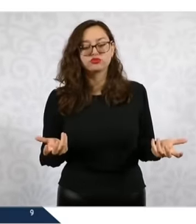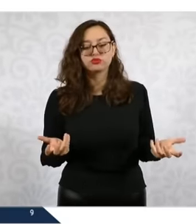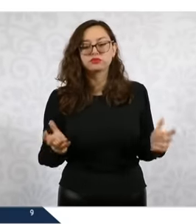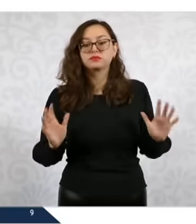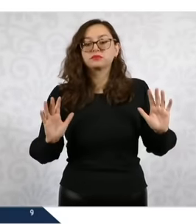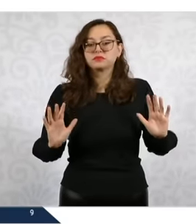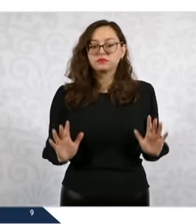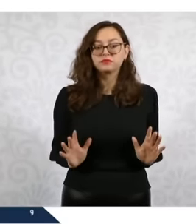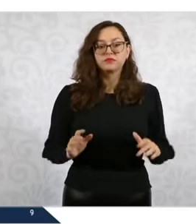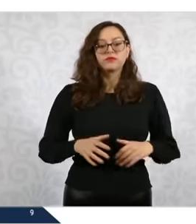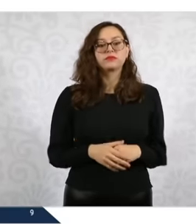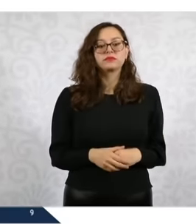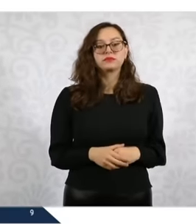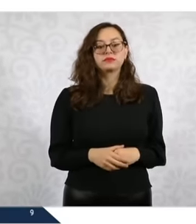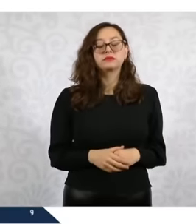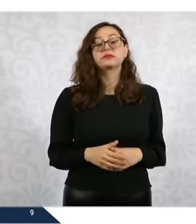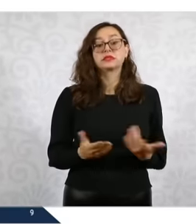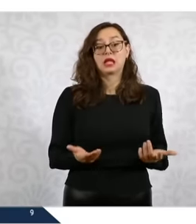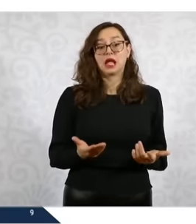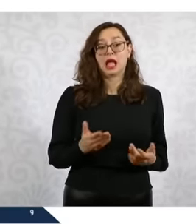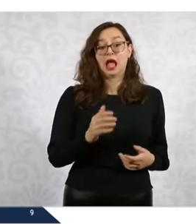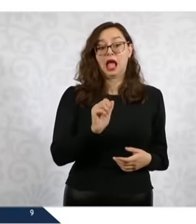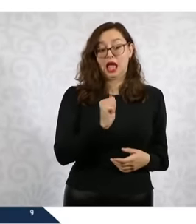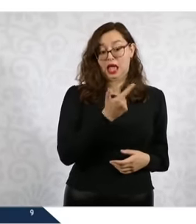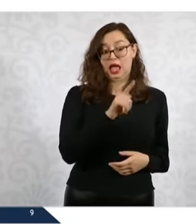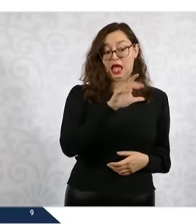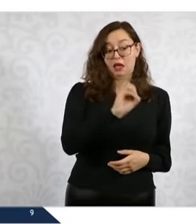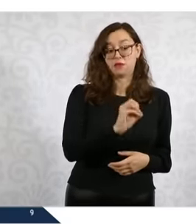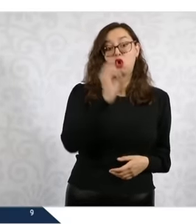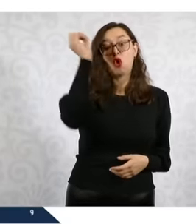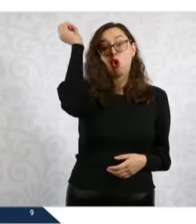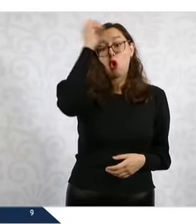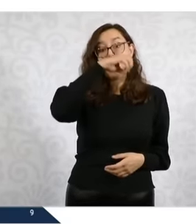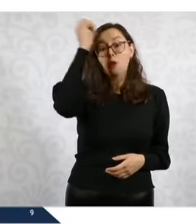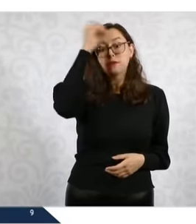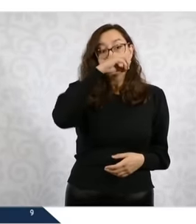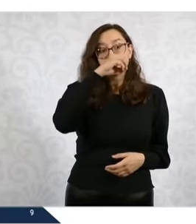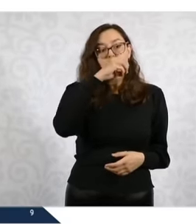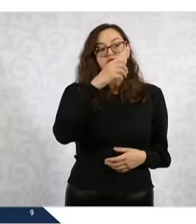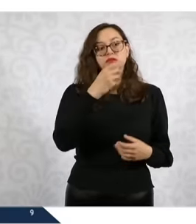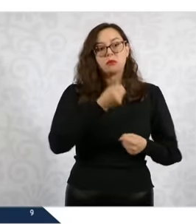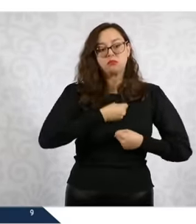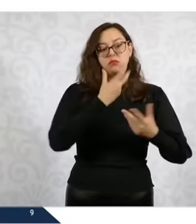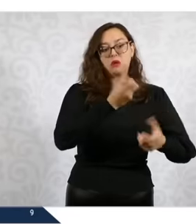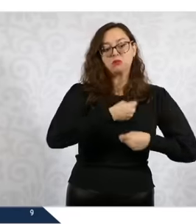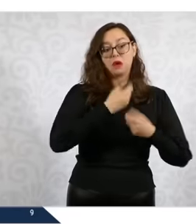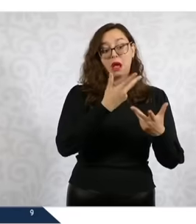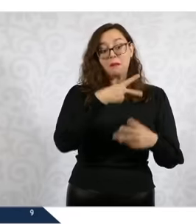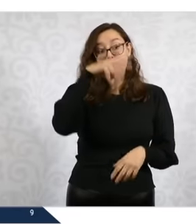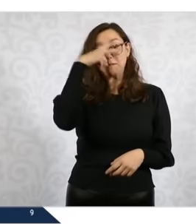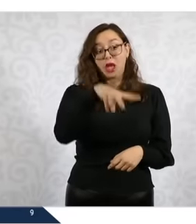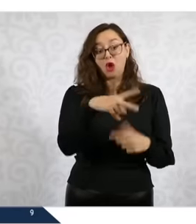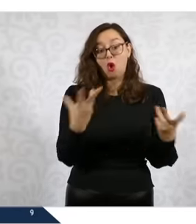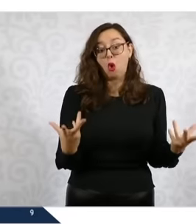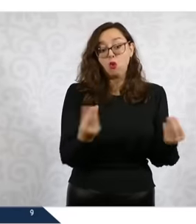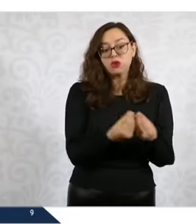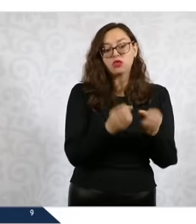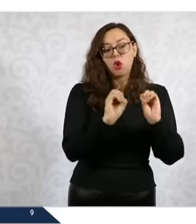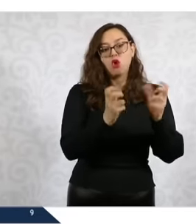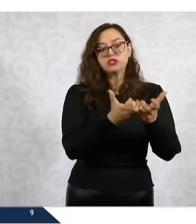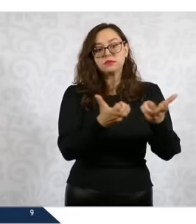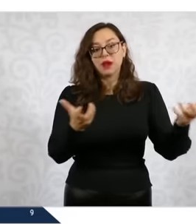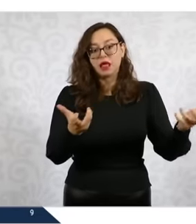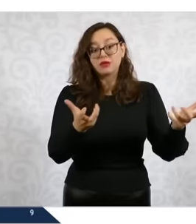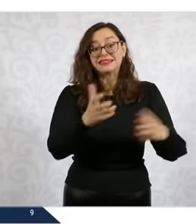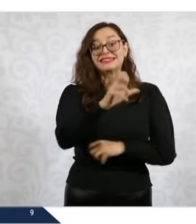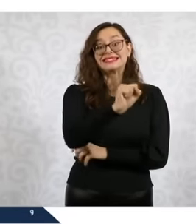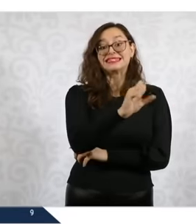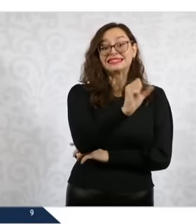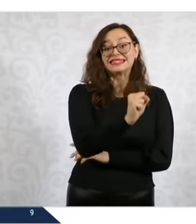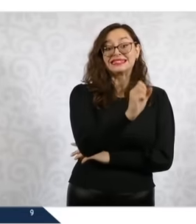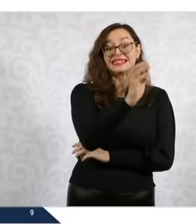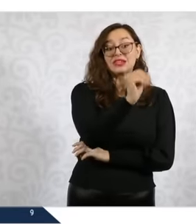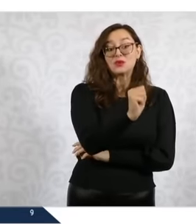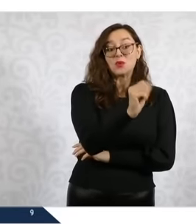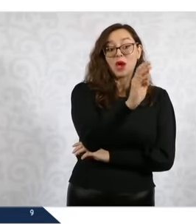comments that López Obrador makes help unite Mexicans 69 in the survey